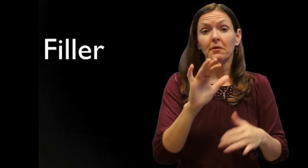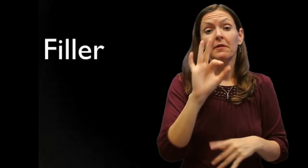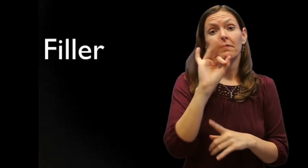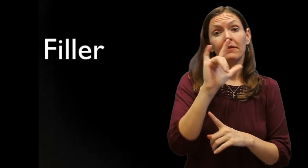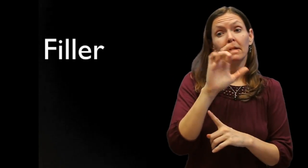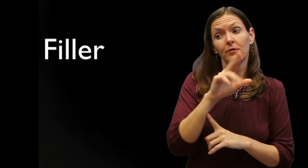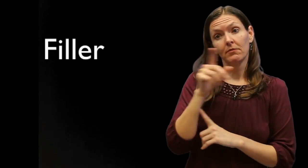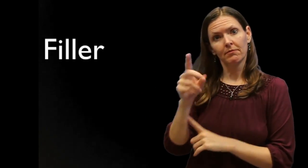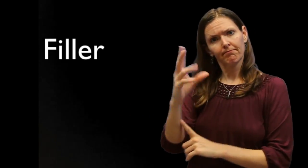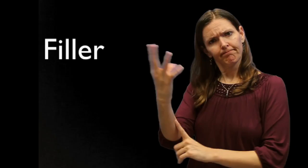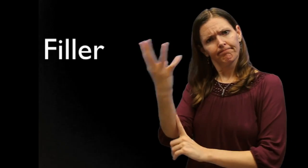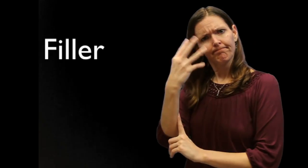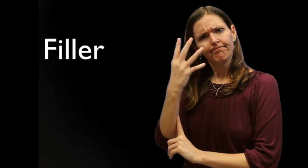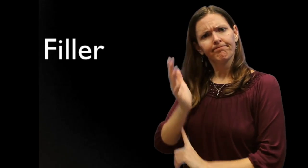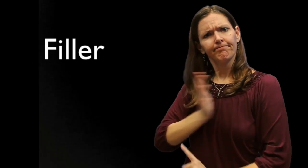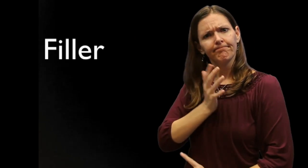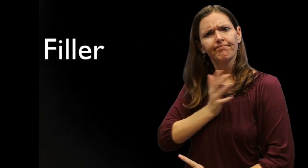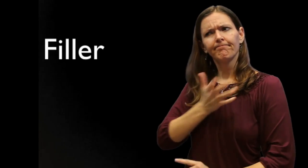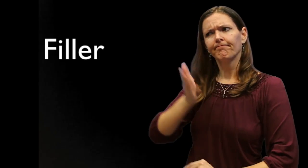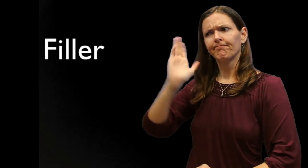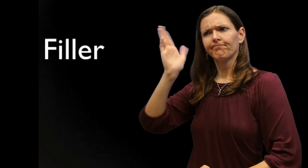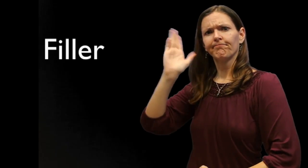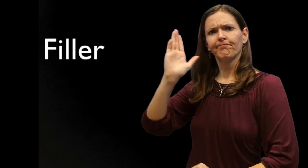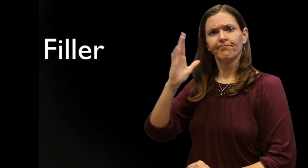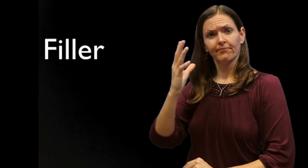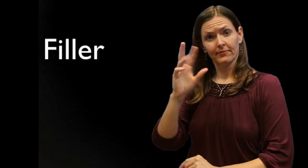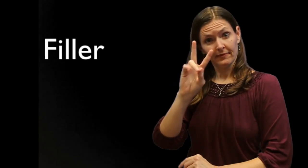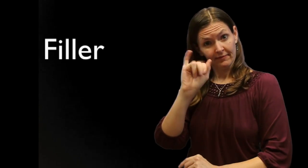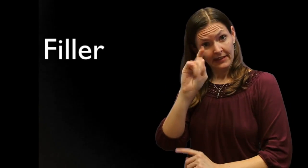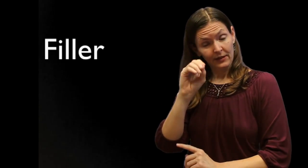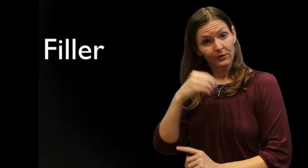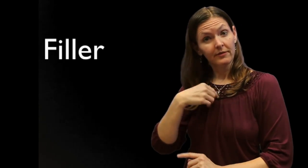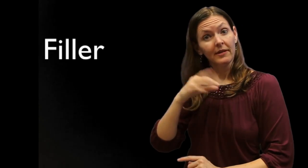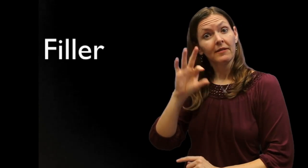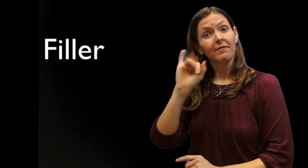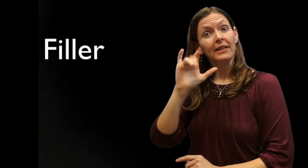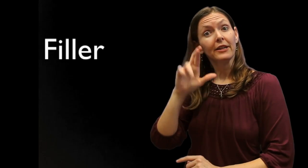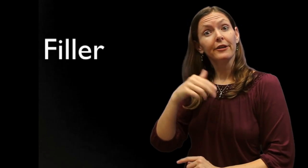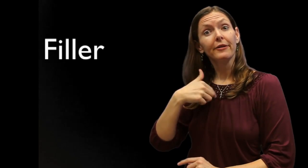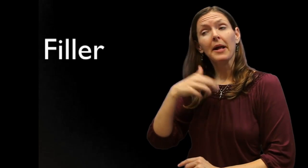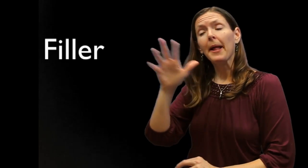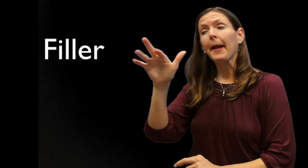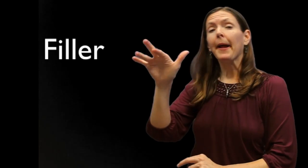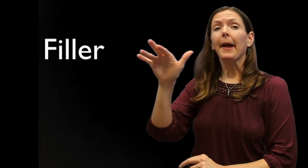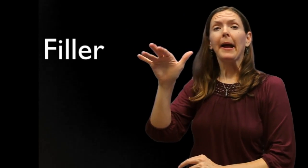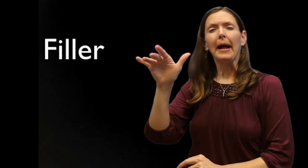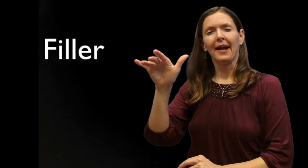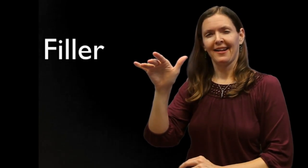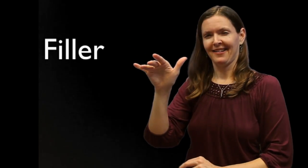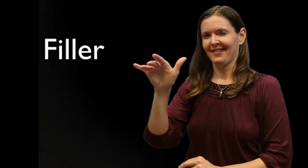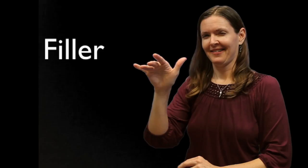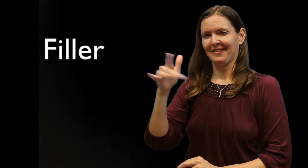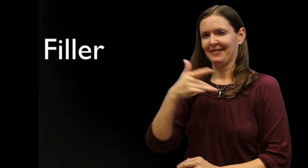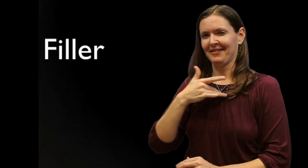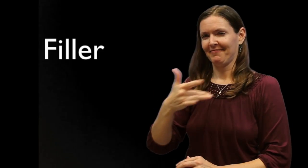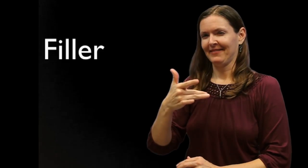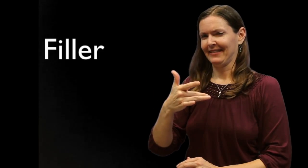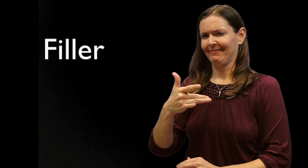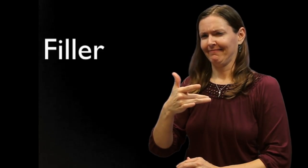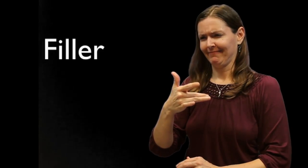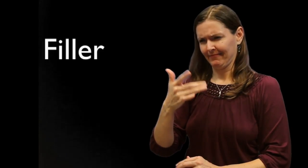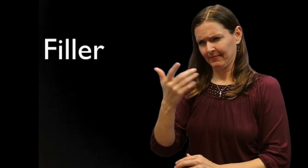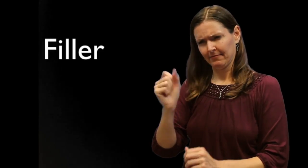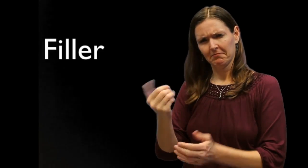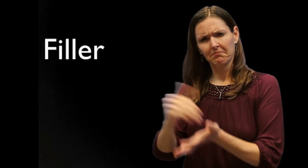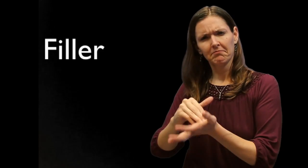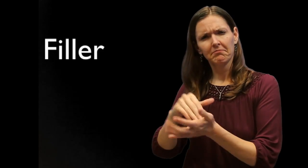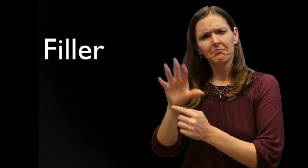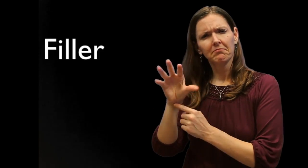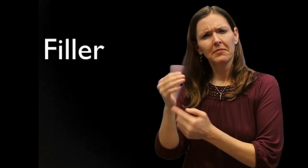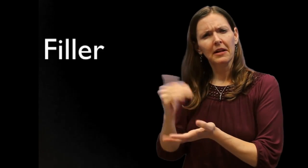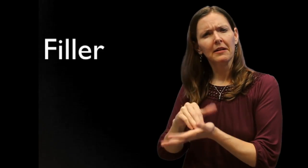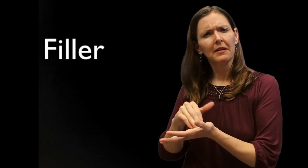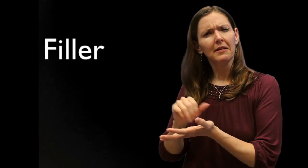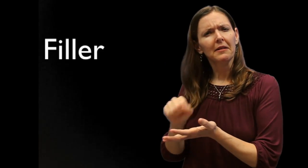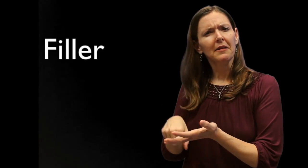"Fillers" in a formal video recorded publication aren't acceptable - it's easy to redo the phrase.